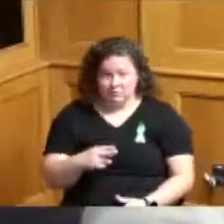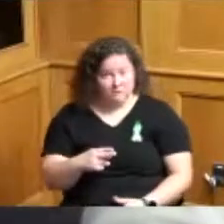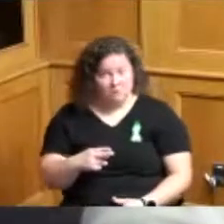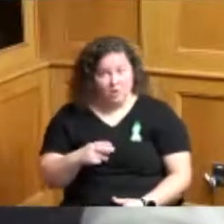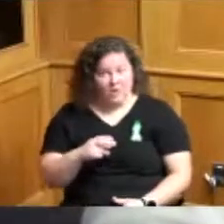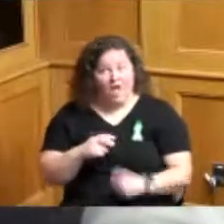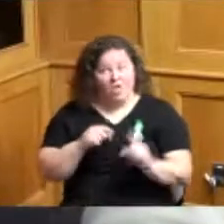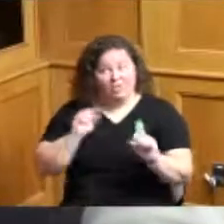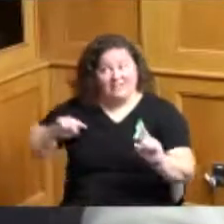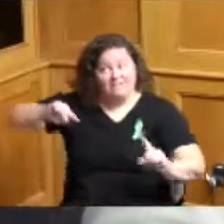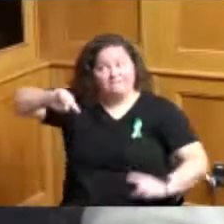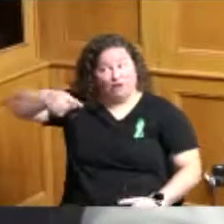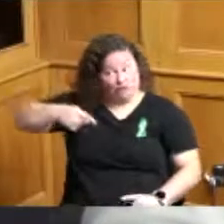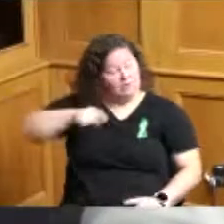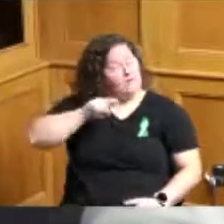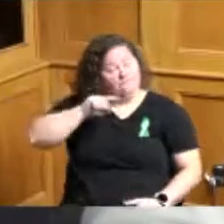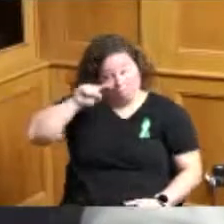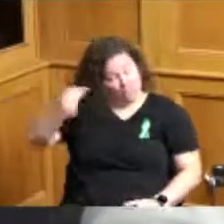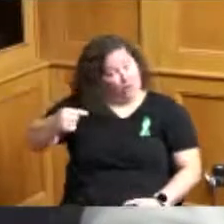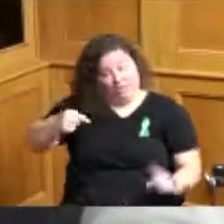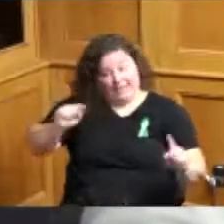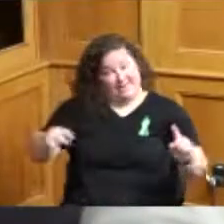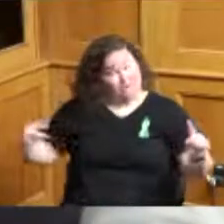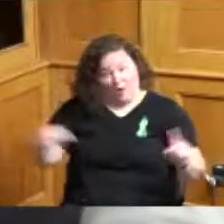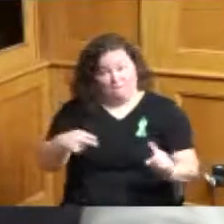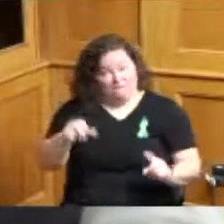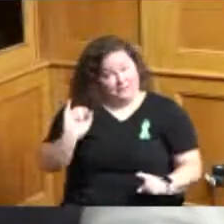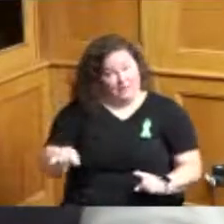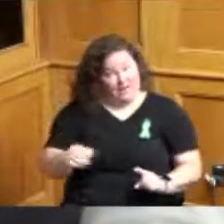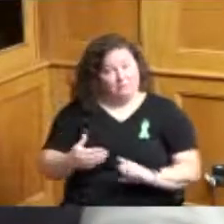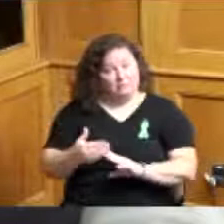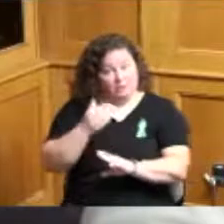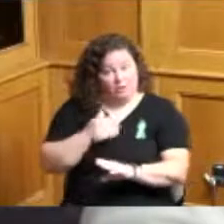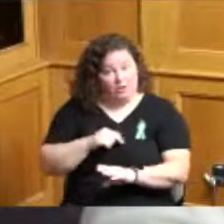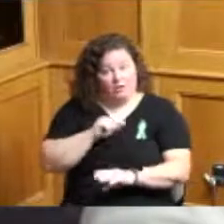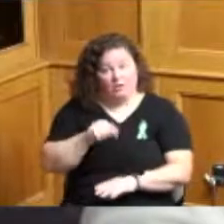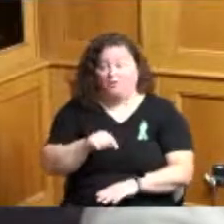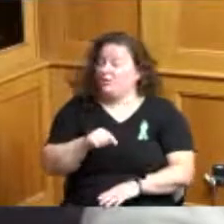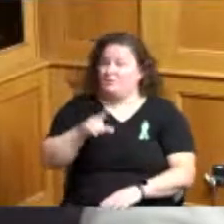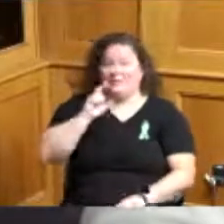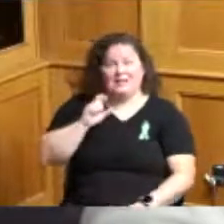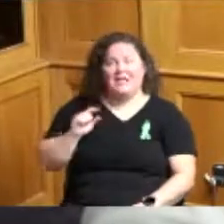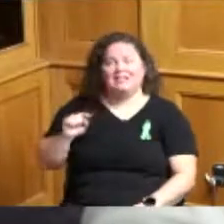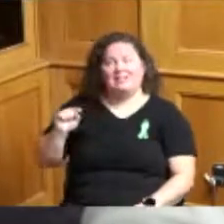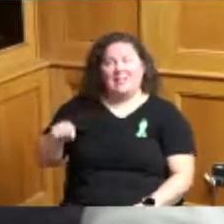don't get over there right away because they are out there on some houses this is a lot of money